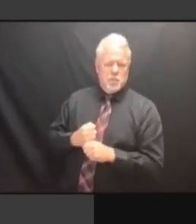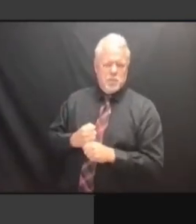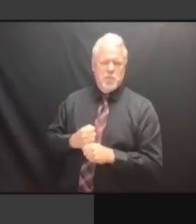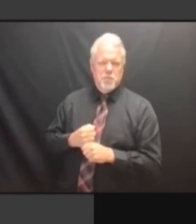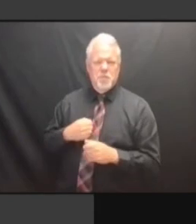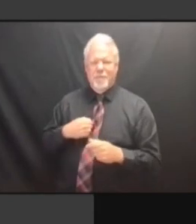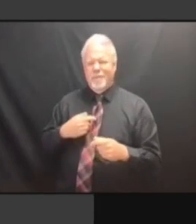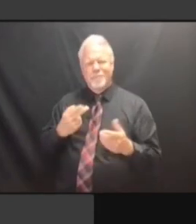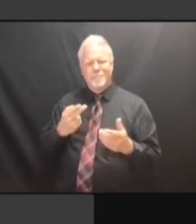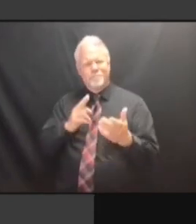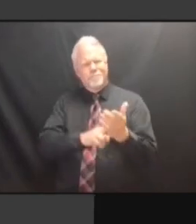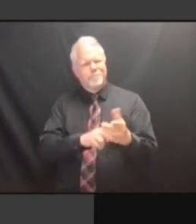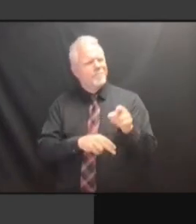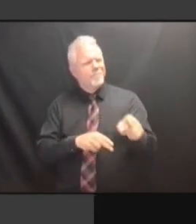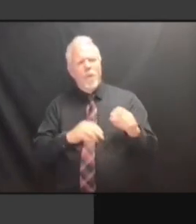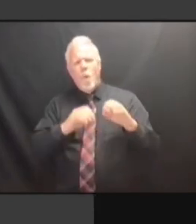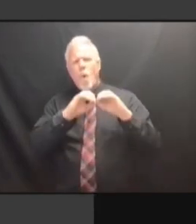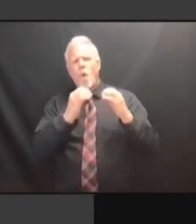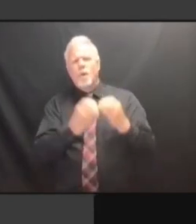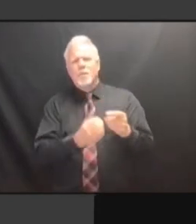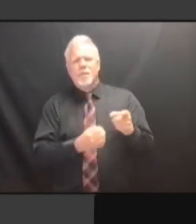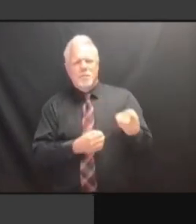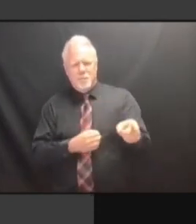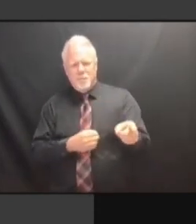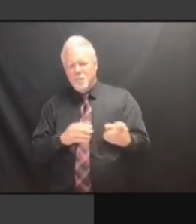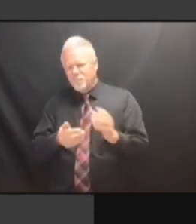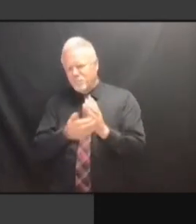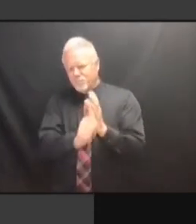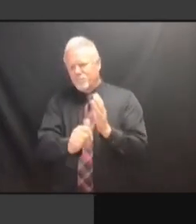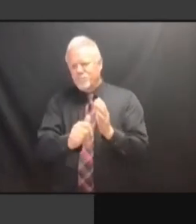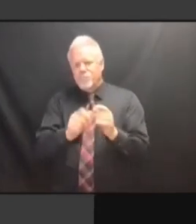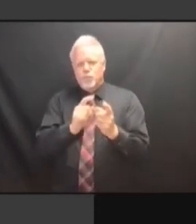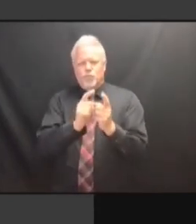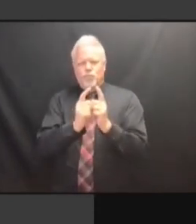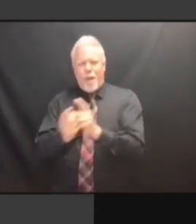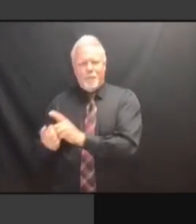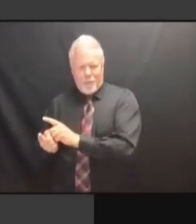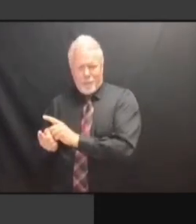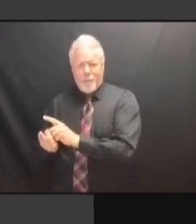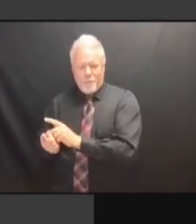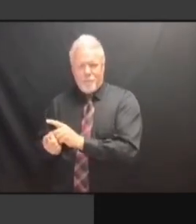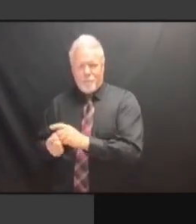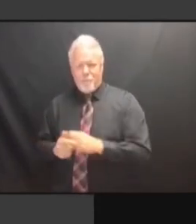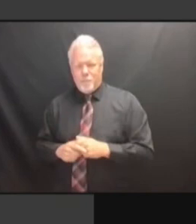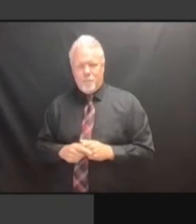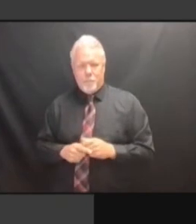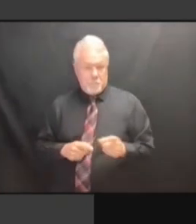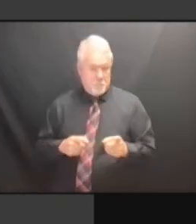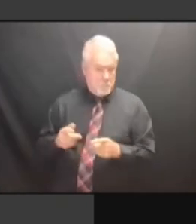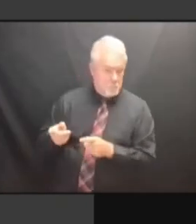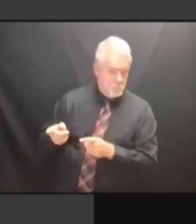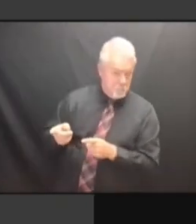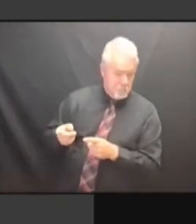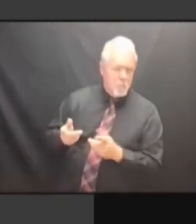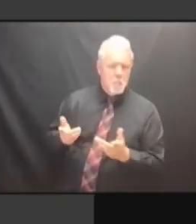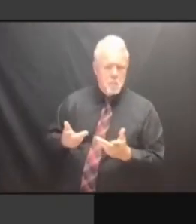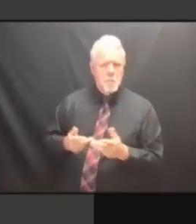THAT HAS NOT BEEN DONE. >> THAT HAS NOT BEEN DONE. >> IN THAT HAS NOT BEEN DONE. >> IN PARTICULAR, THAT HAS NOT BEEN DONE. >> IN PARTICULAR, THE IN PARTICULAR, THE IN PARTICULAR, THE ASIAN-AMERICAN IN PARTICULAR, THE ASIAN-AMERICAN LEGAL